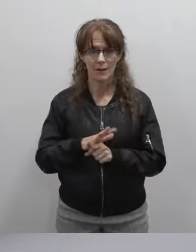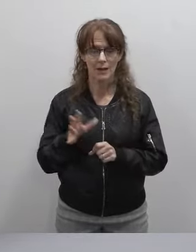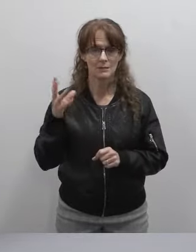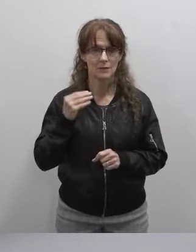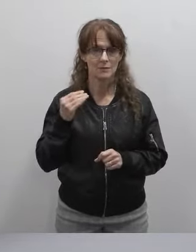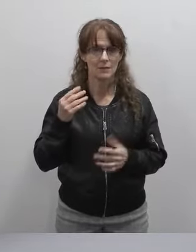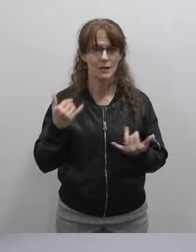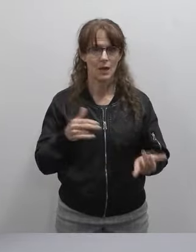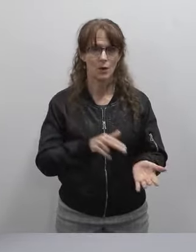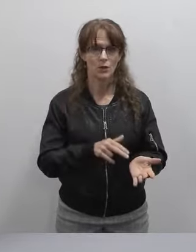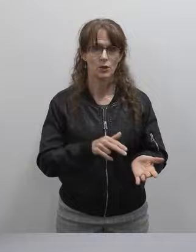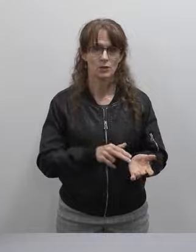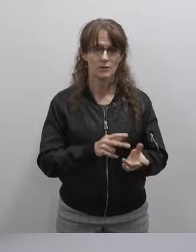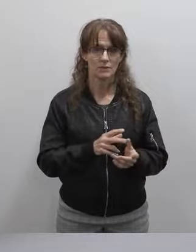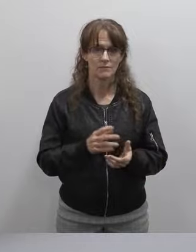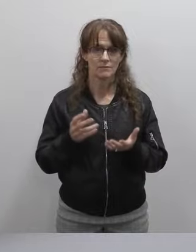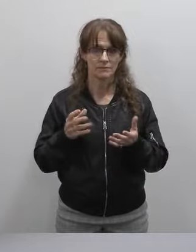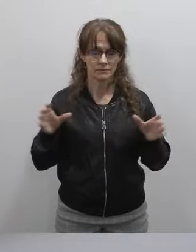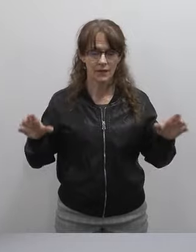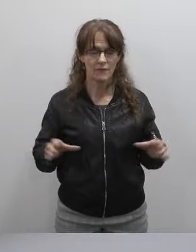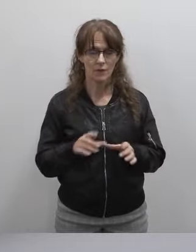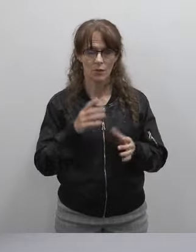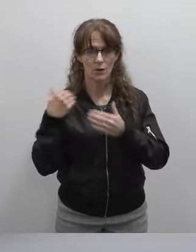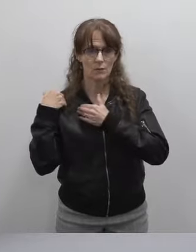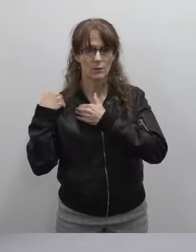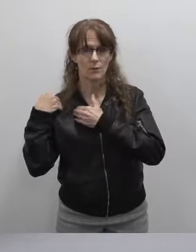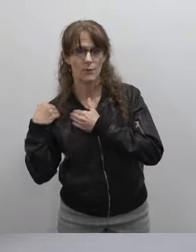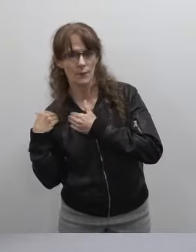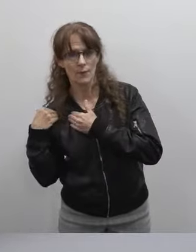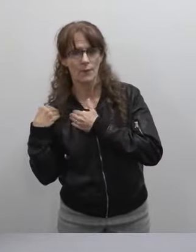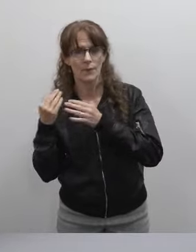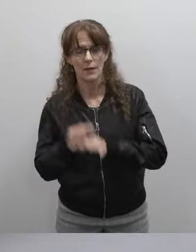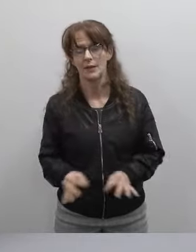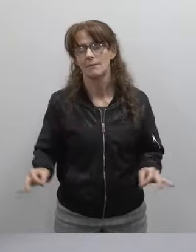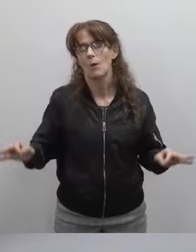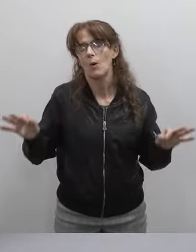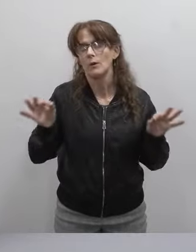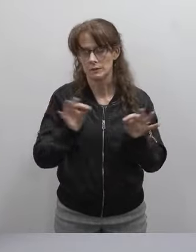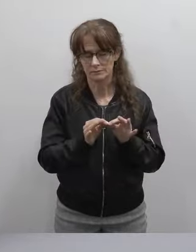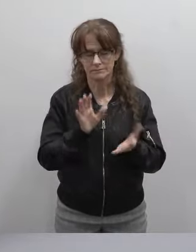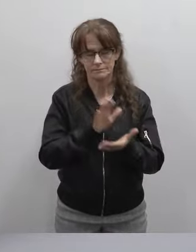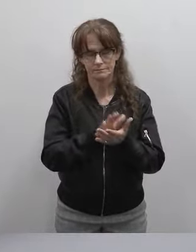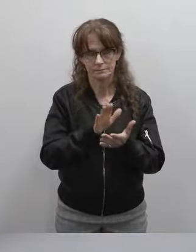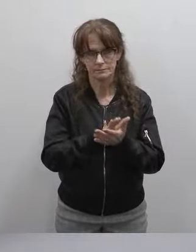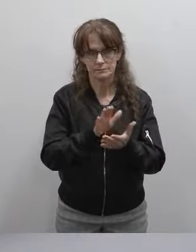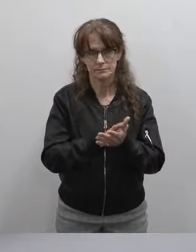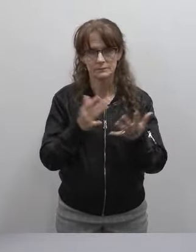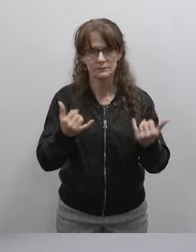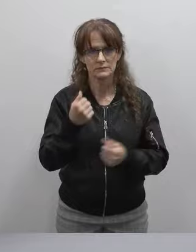but our nurses have carried a really important load for us. And so special recognition to this year,